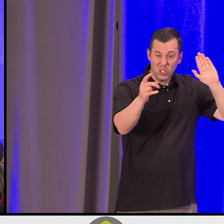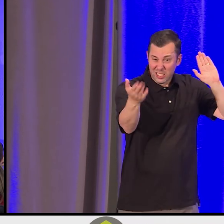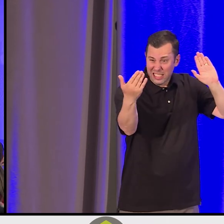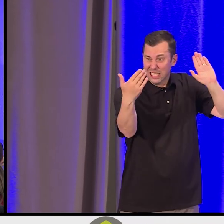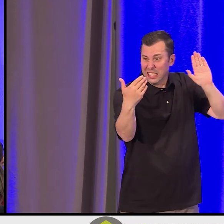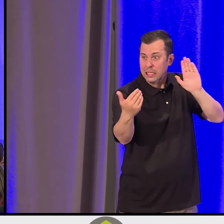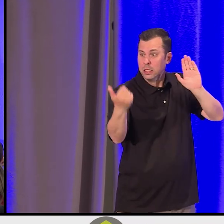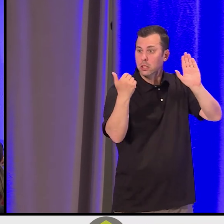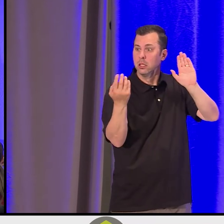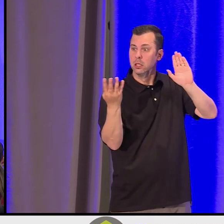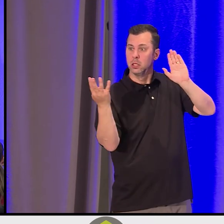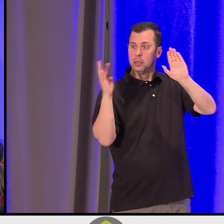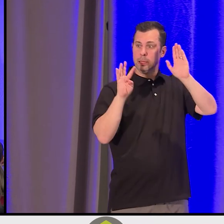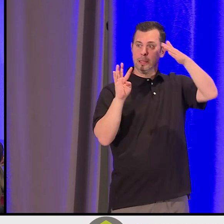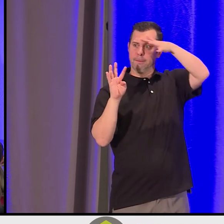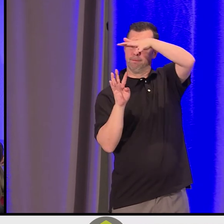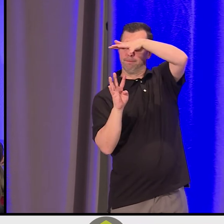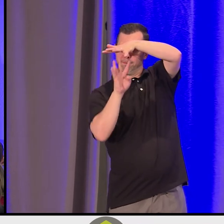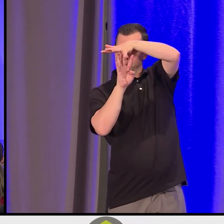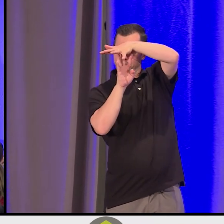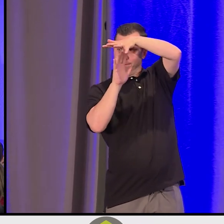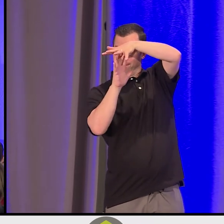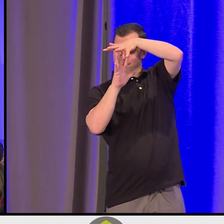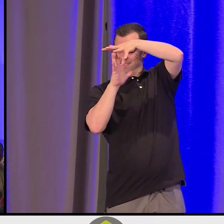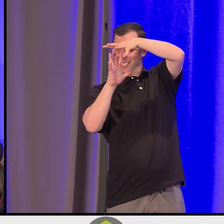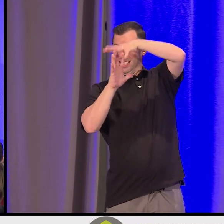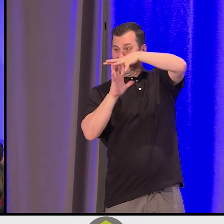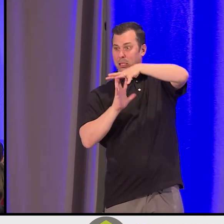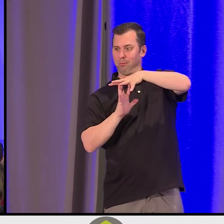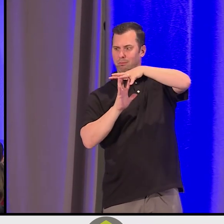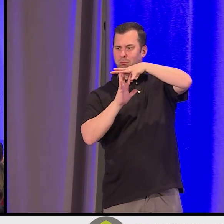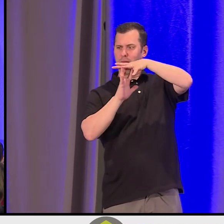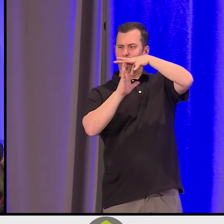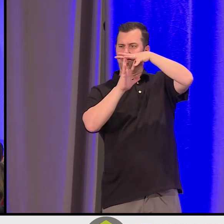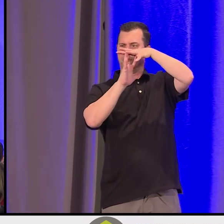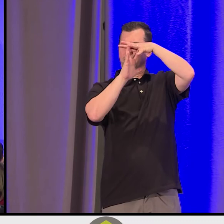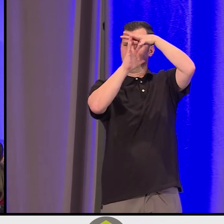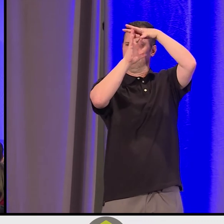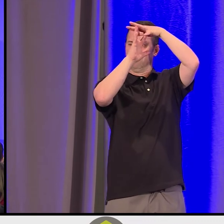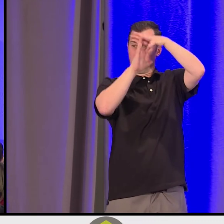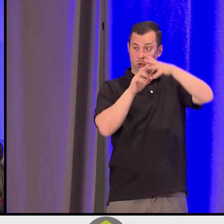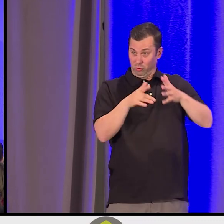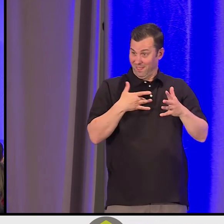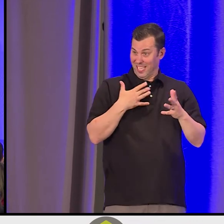Christina, you're that -- you're that -- you're leading us here today. Can you feel it getting a little bit lighter?